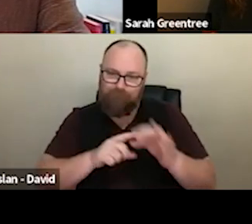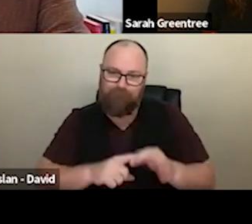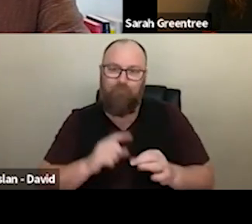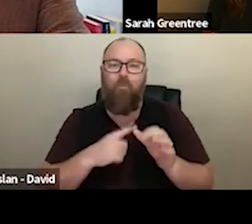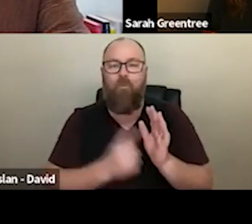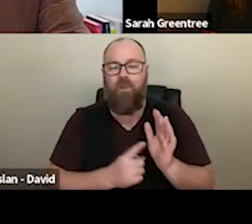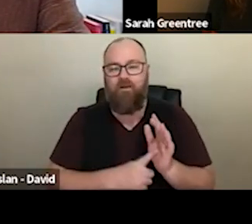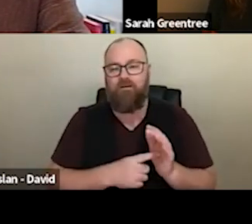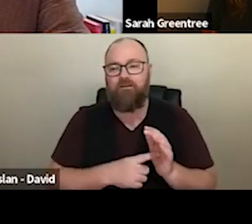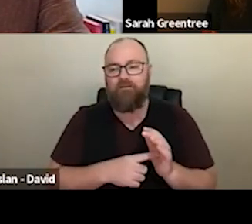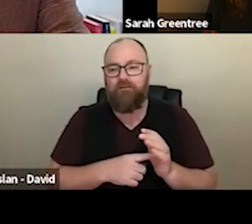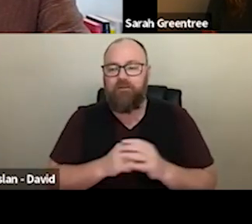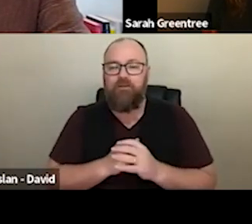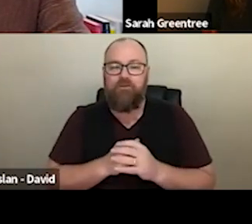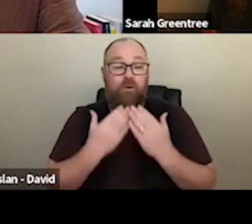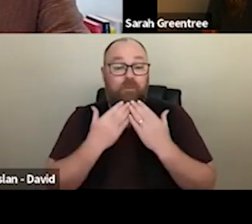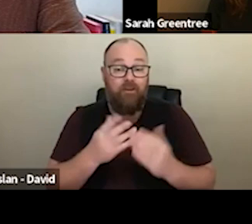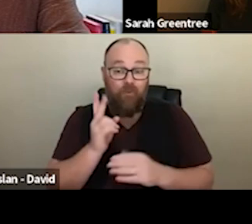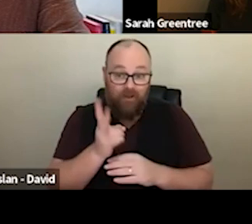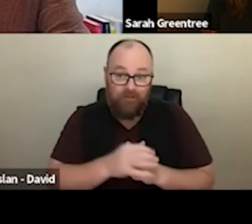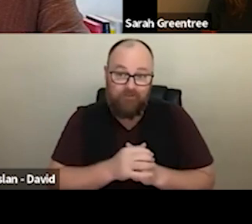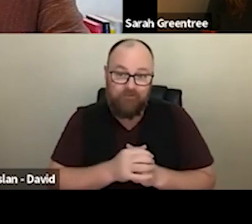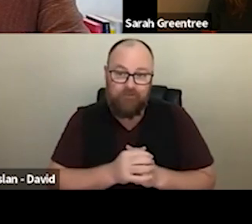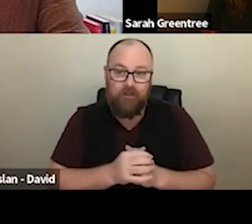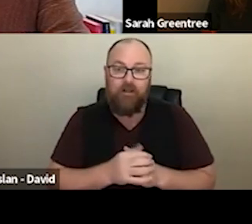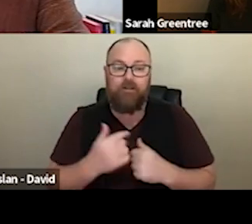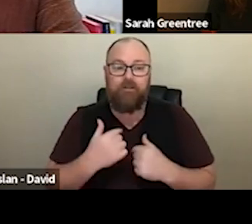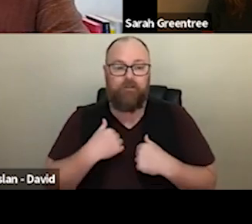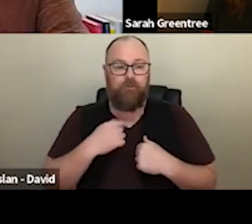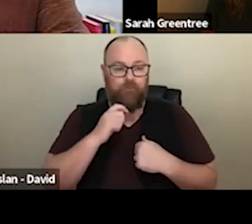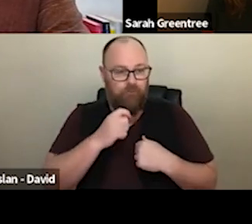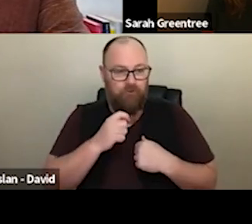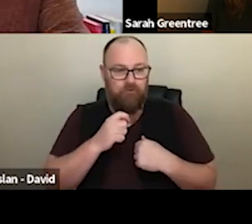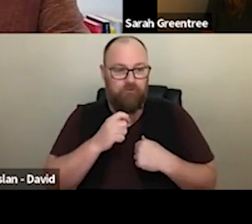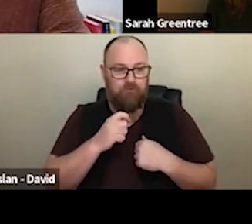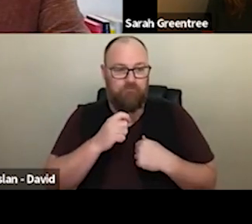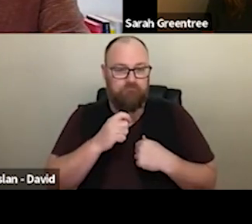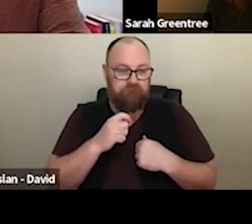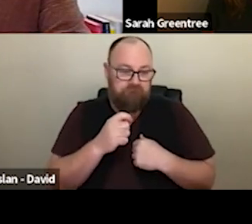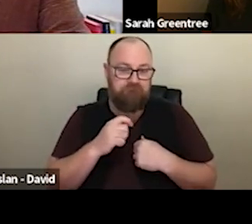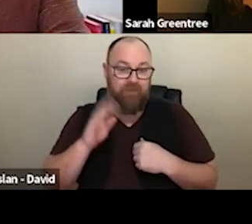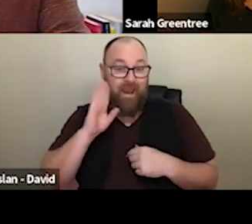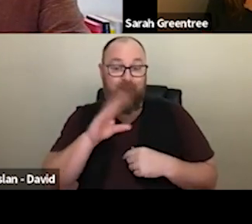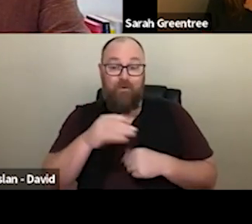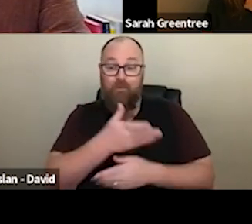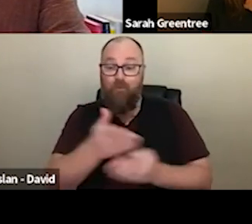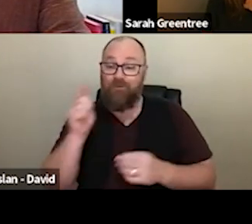So thanks once again, and we will hear from you soon, no doubt.